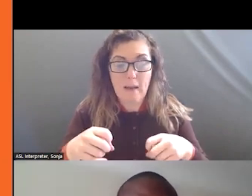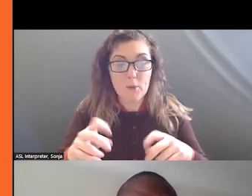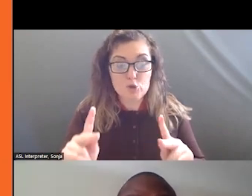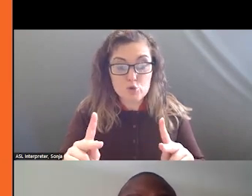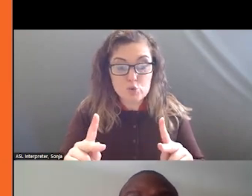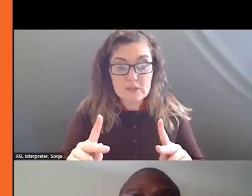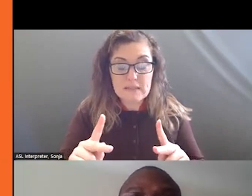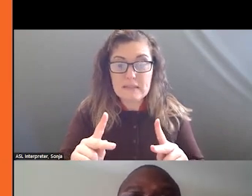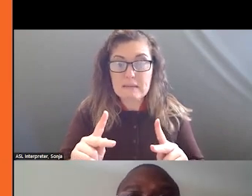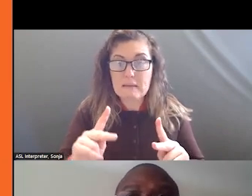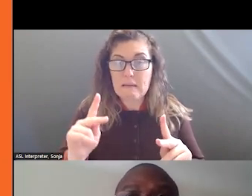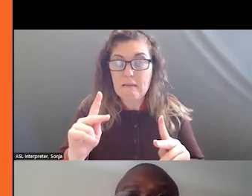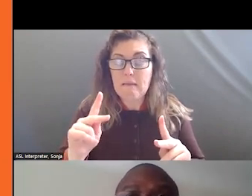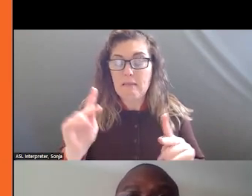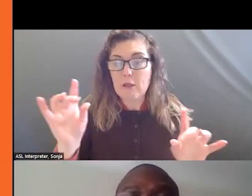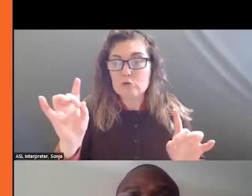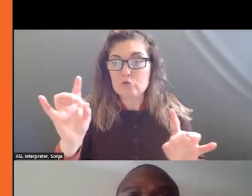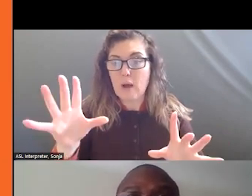CRISIS STATES WITH ALL OF THE DEVELOPMENTS THAT HAVE BEEN GOING